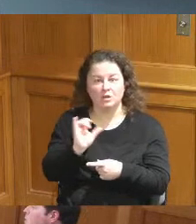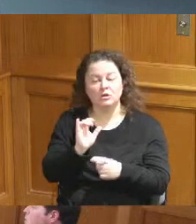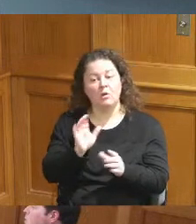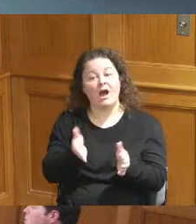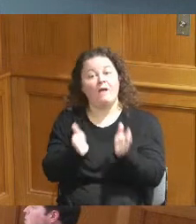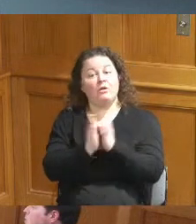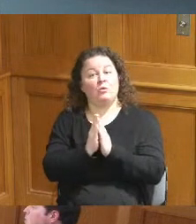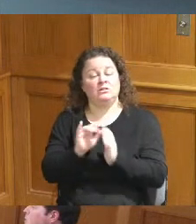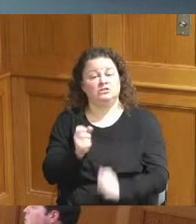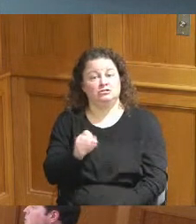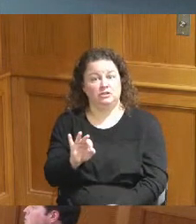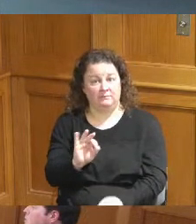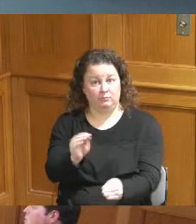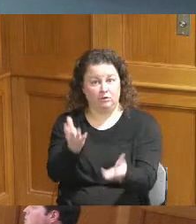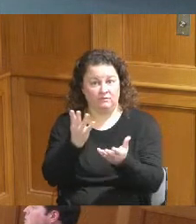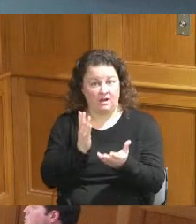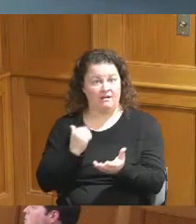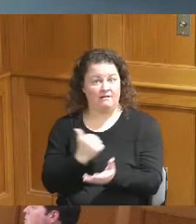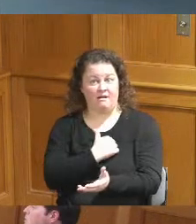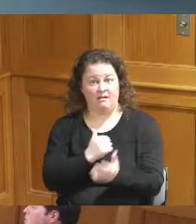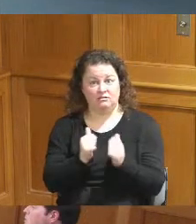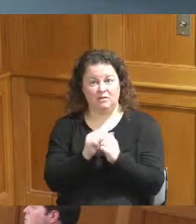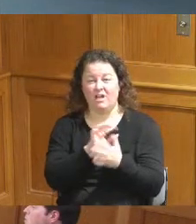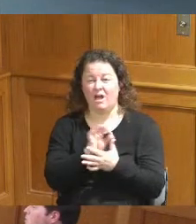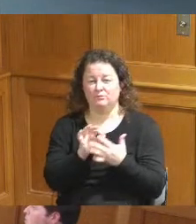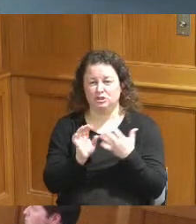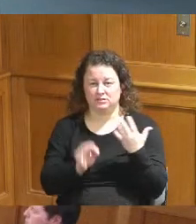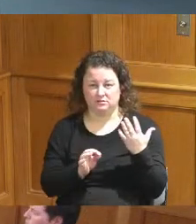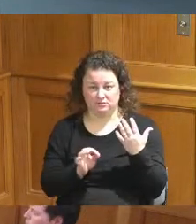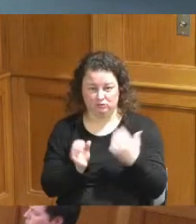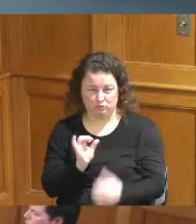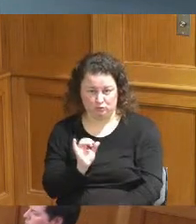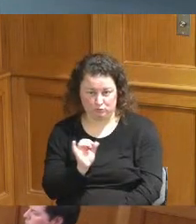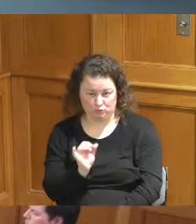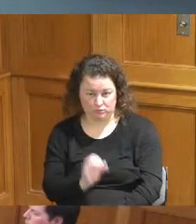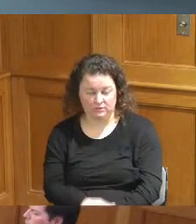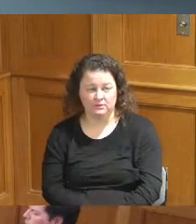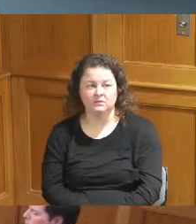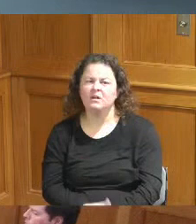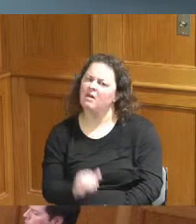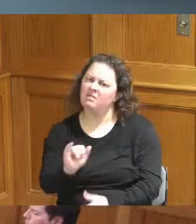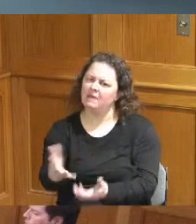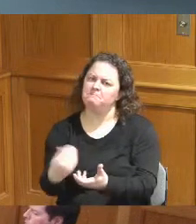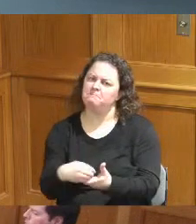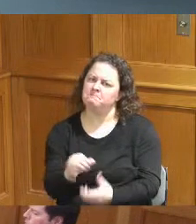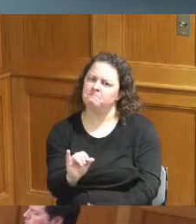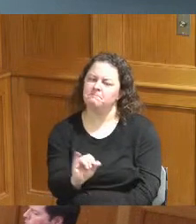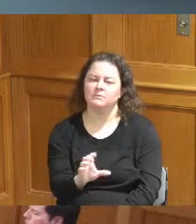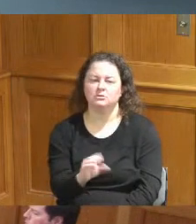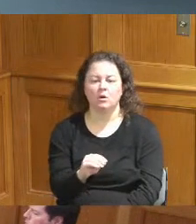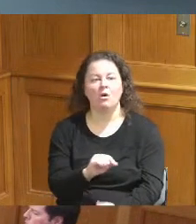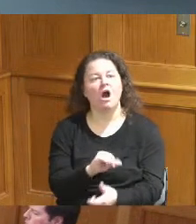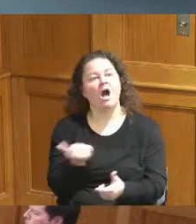as well so I think including that but some some other options if we have to